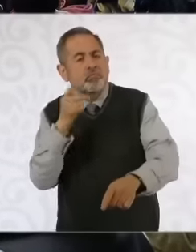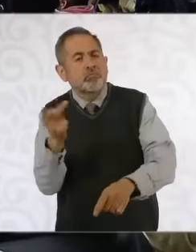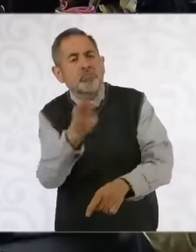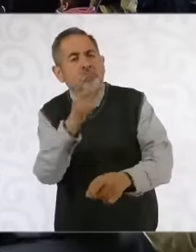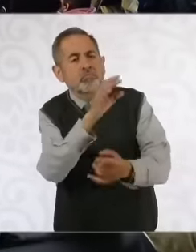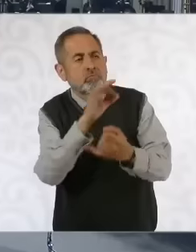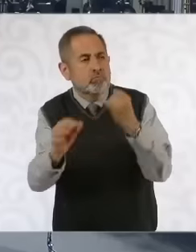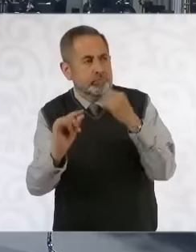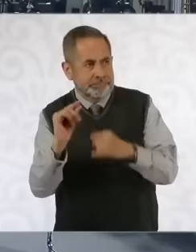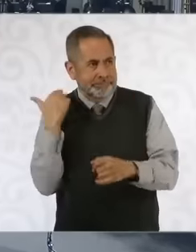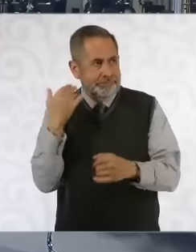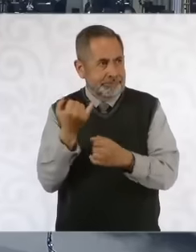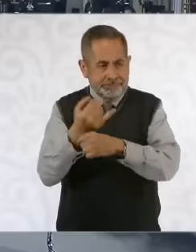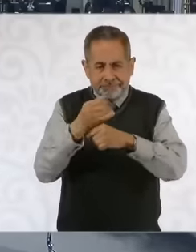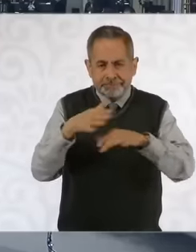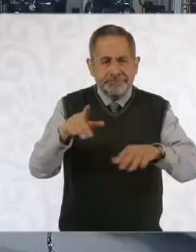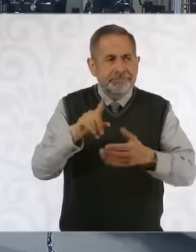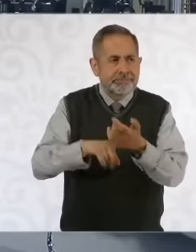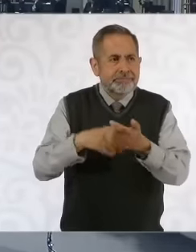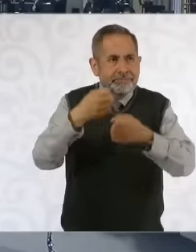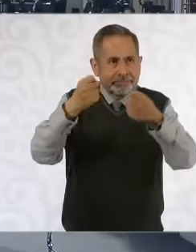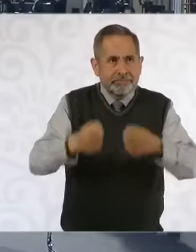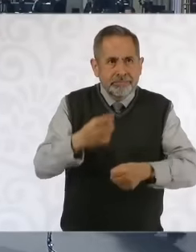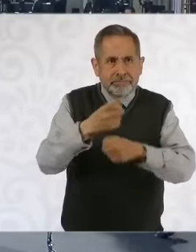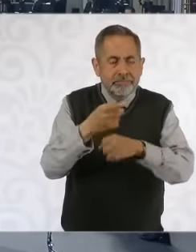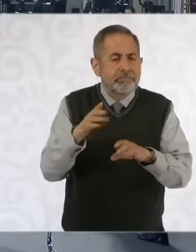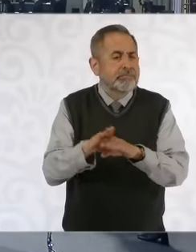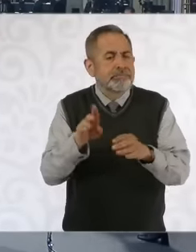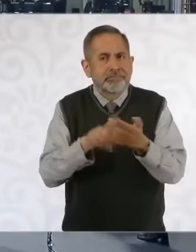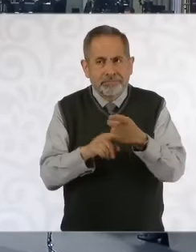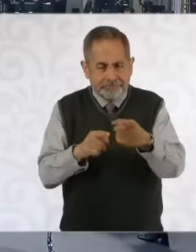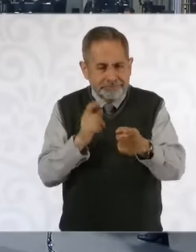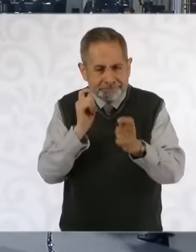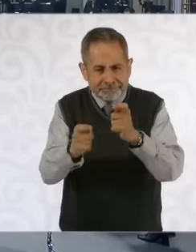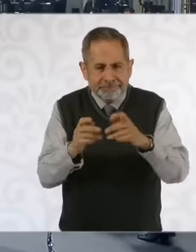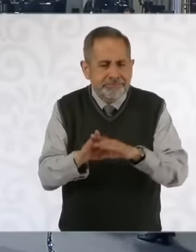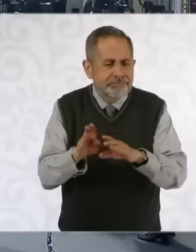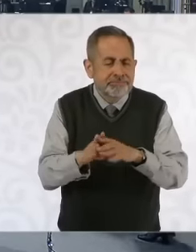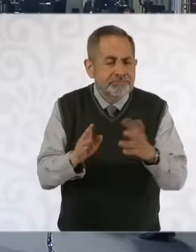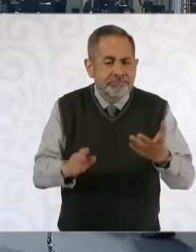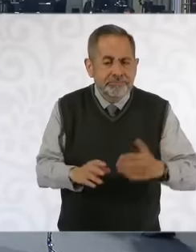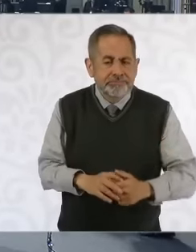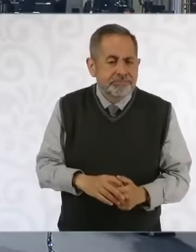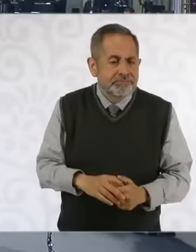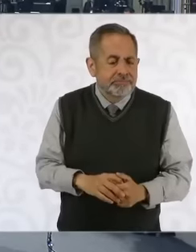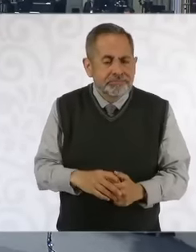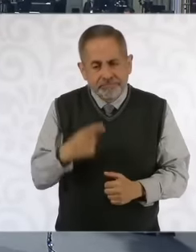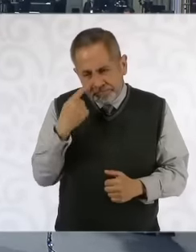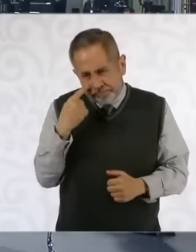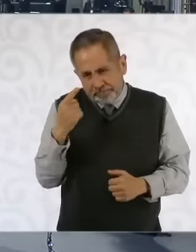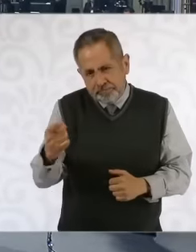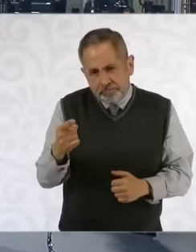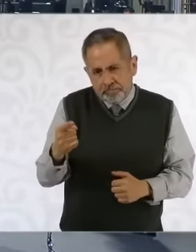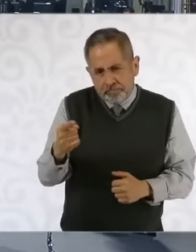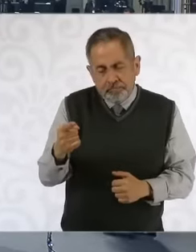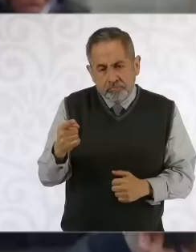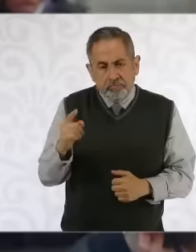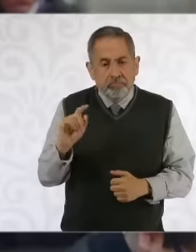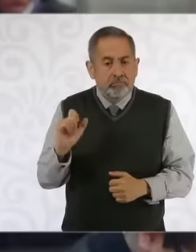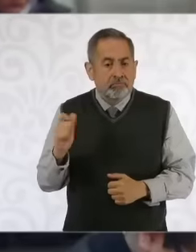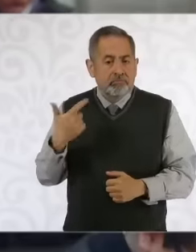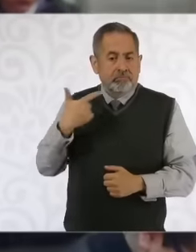in the report of security because the achievements of the last Administration in terms